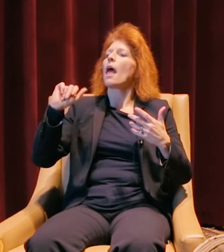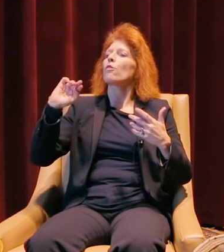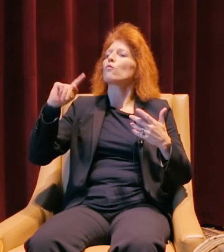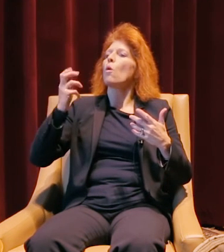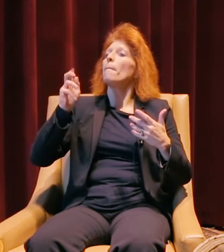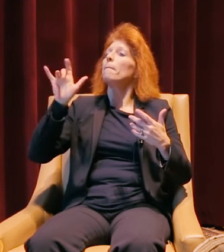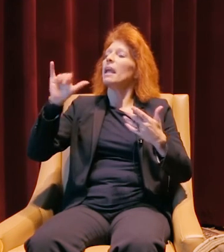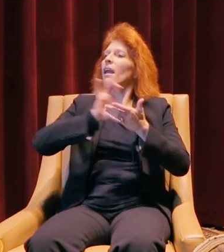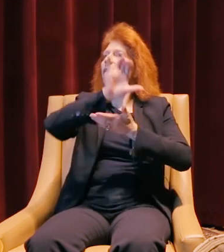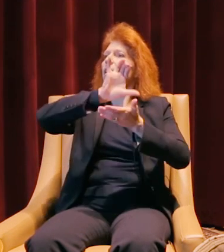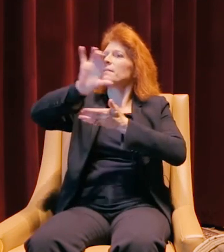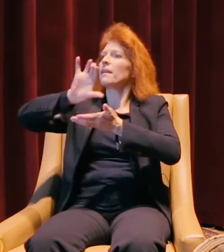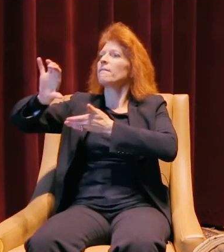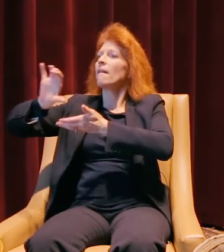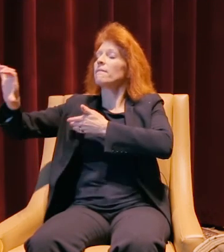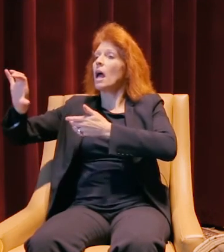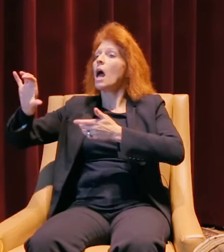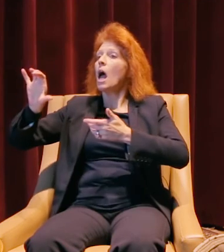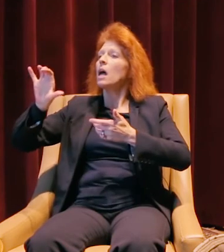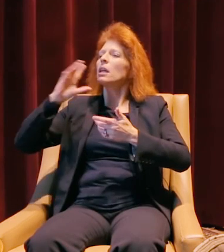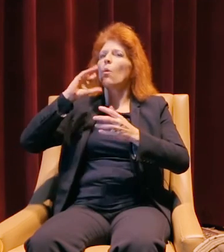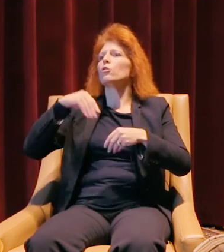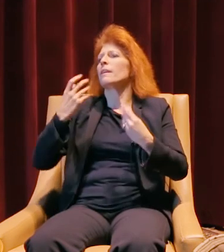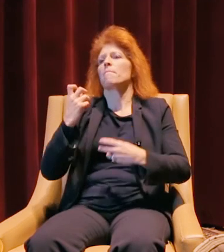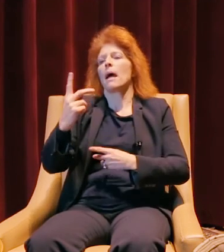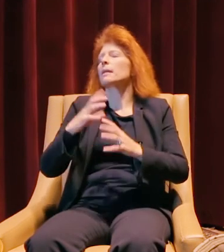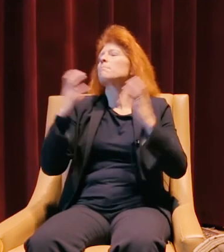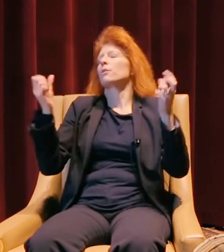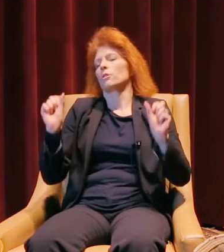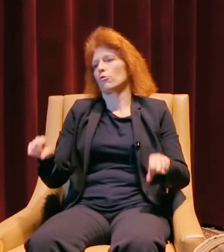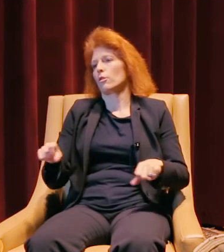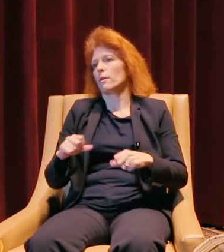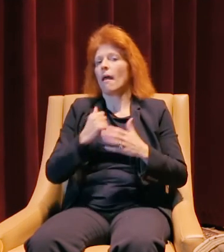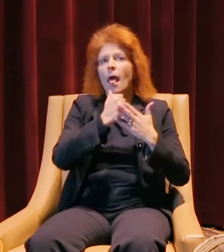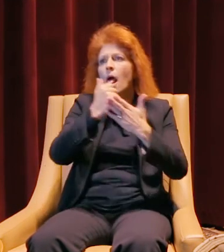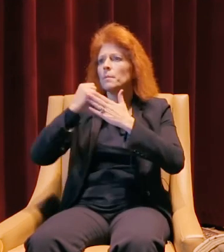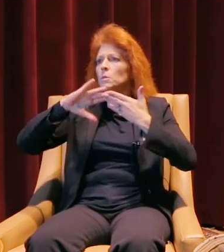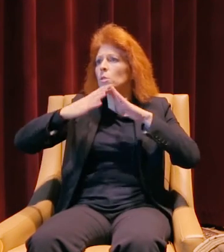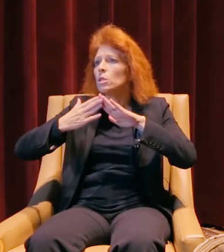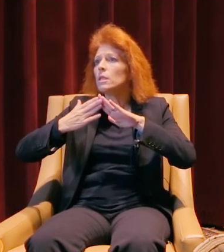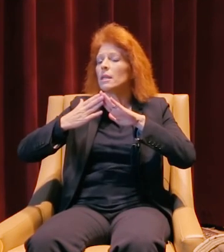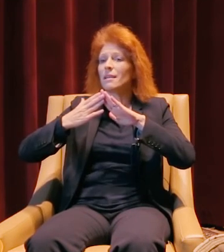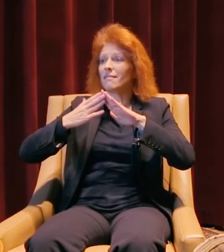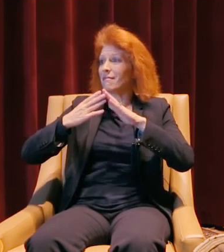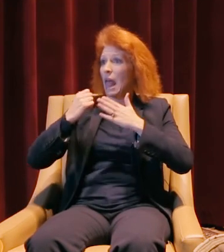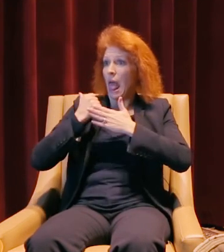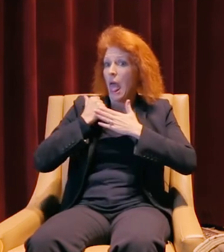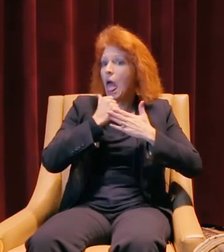I would love to be able to give back as much as I could, and help communities, help our children as much as possible.